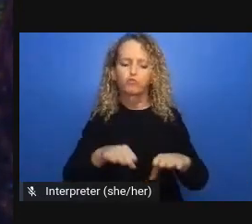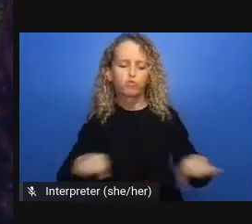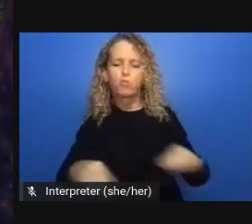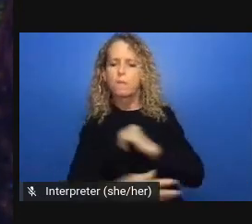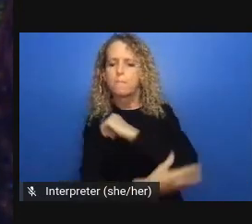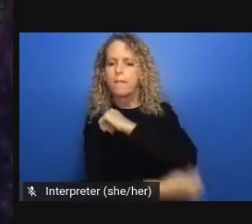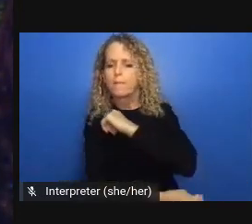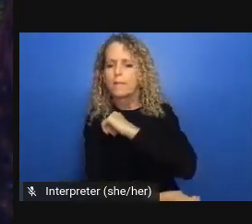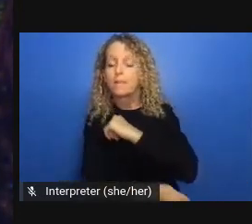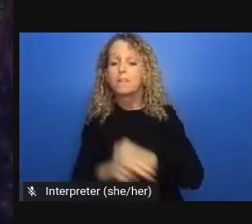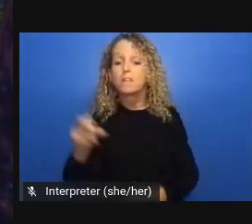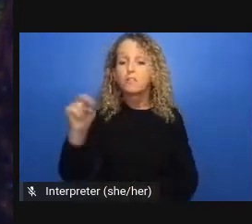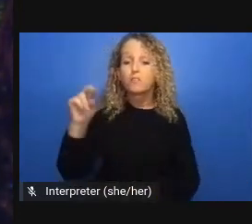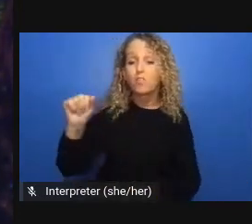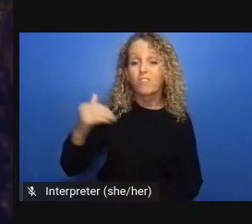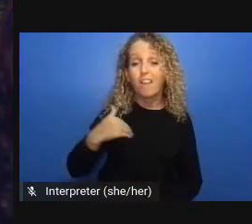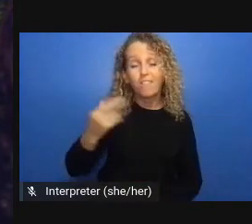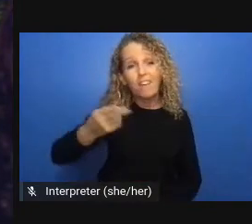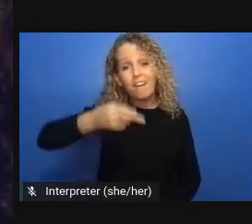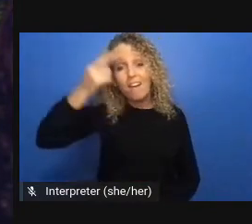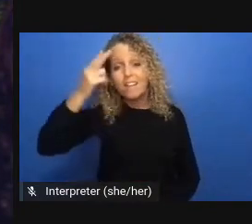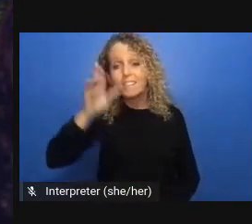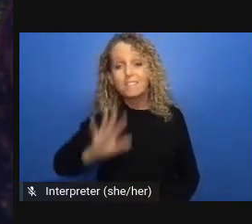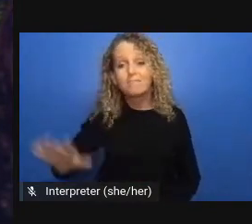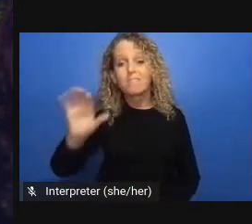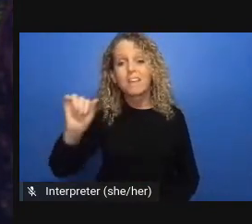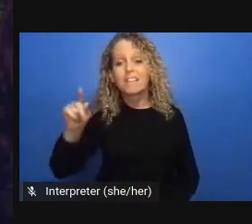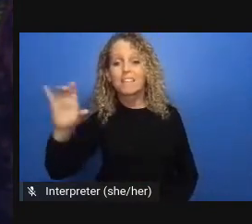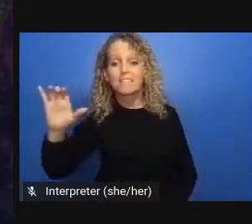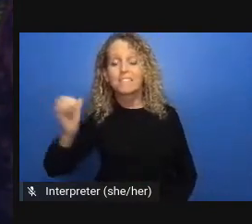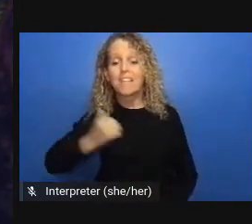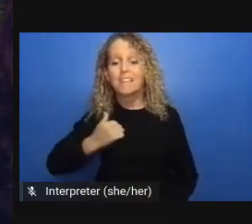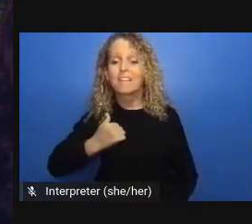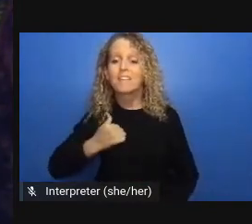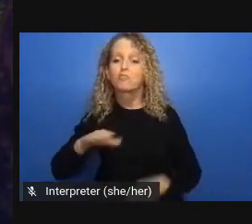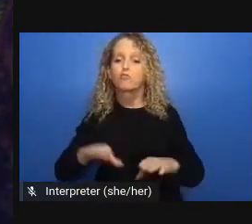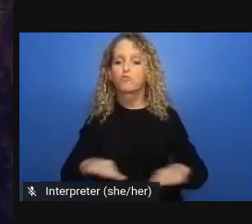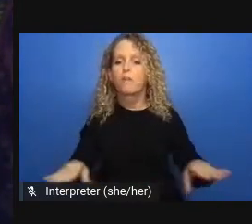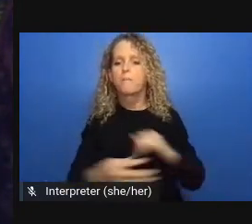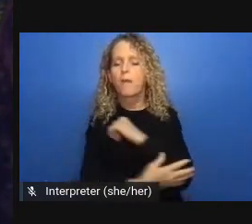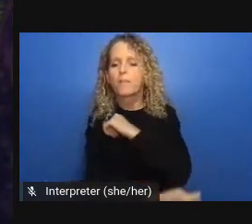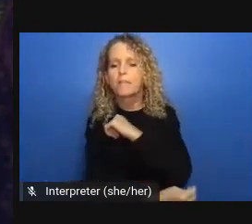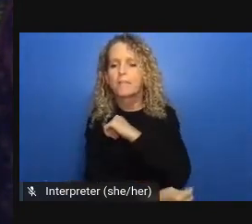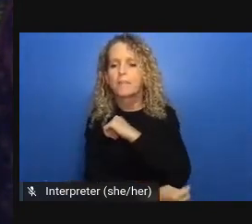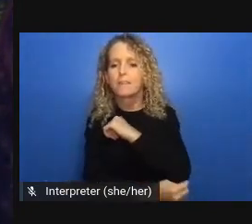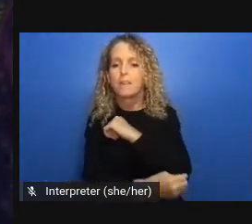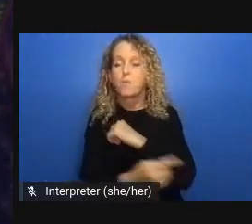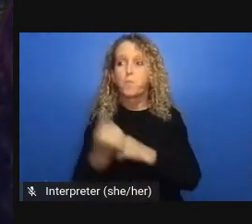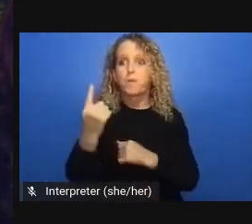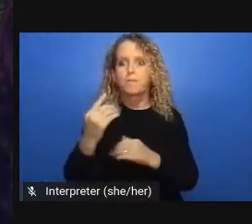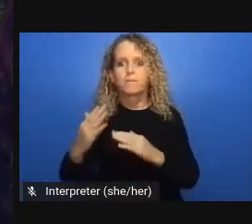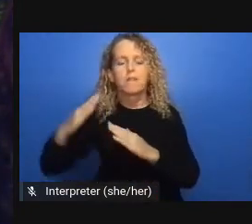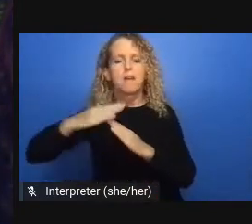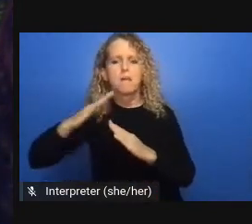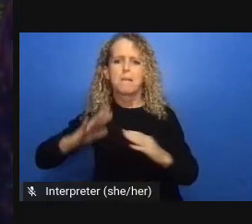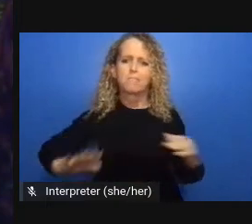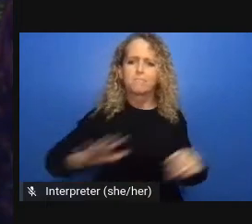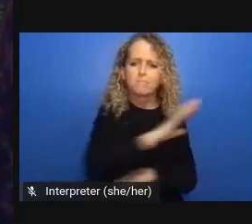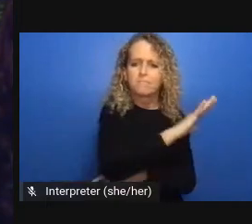resources to feed himself during the pandemic and really these responses illustrate that structural